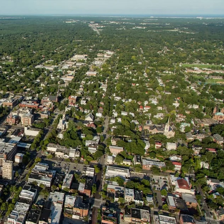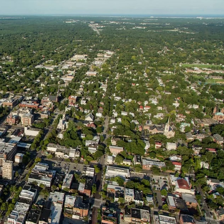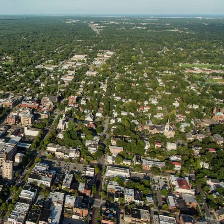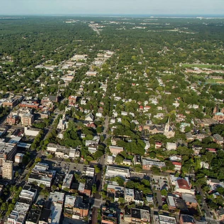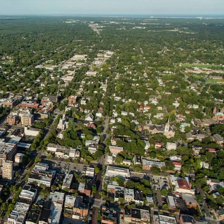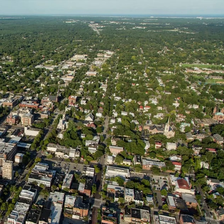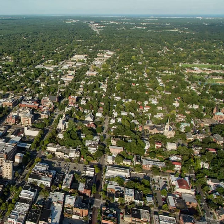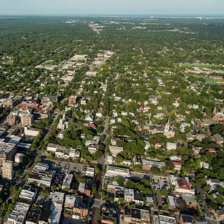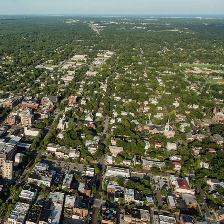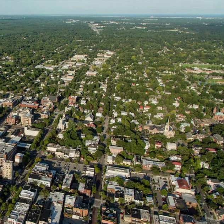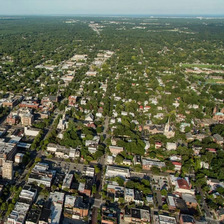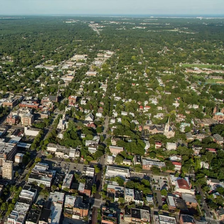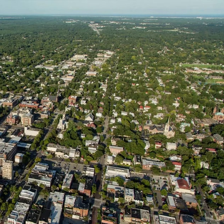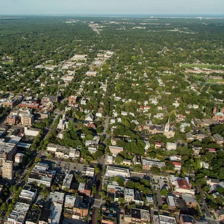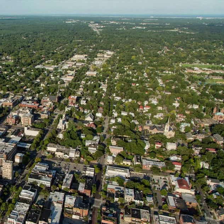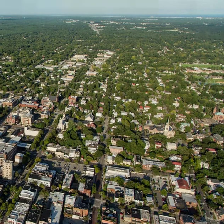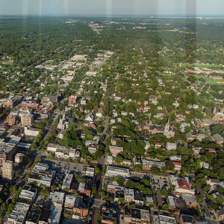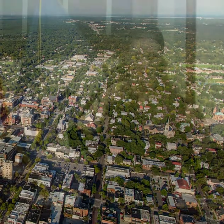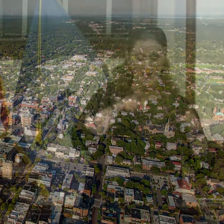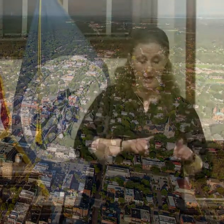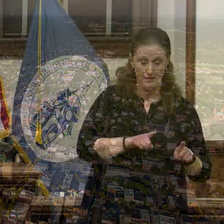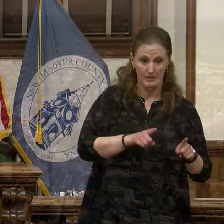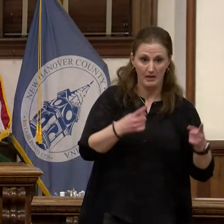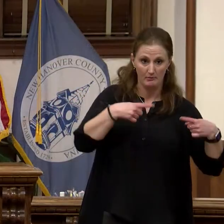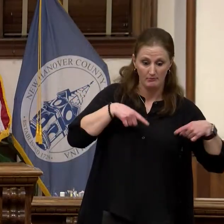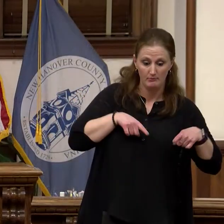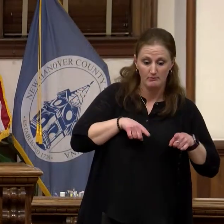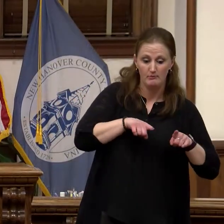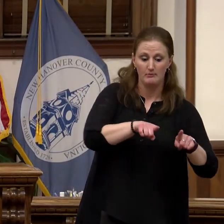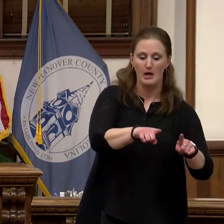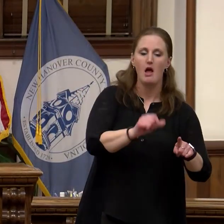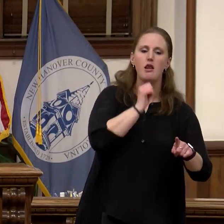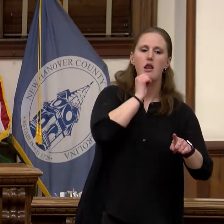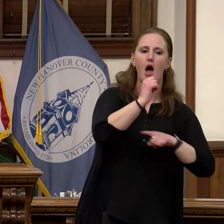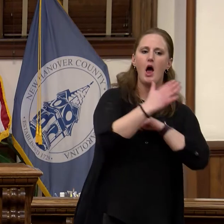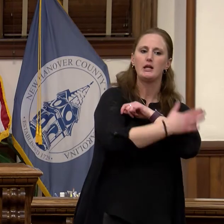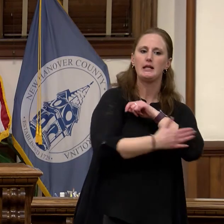our current non county agency funding but will be based on outcomes set by the